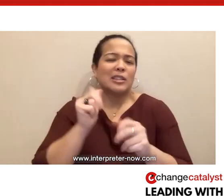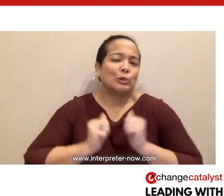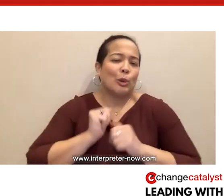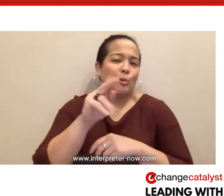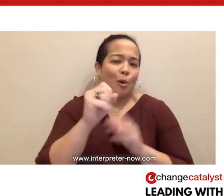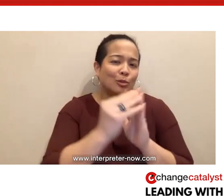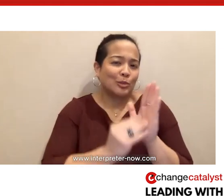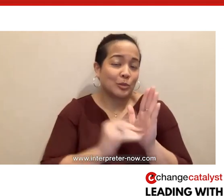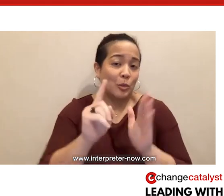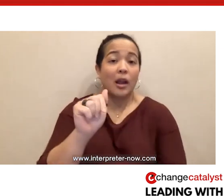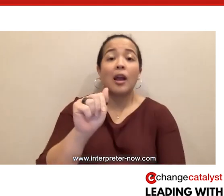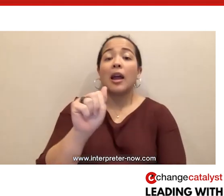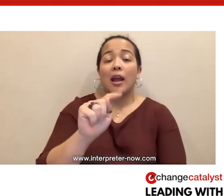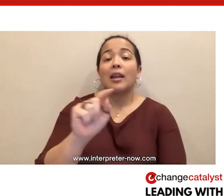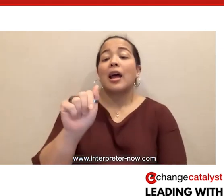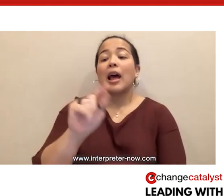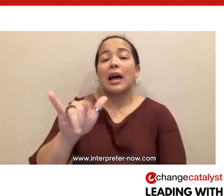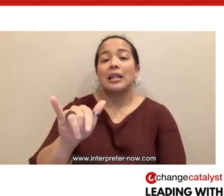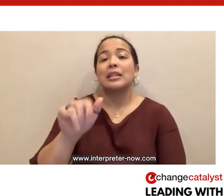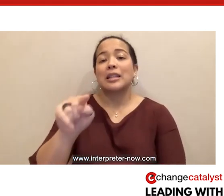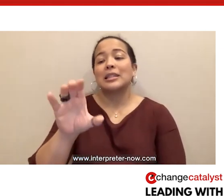show notes for this episode at ally.cc.